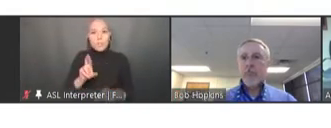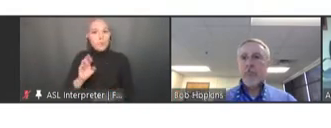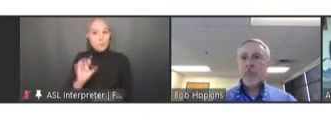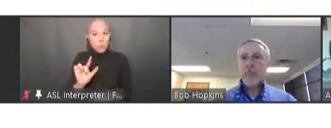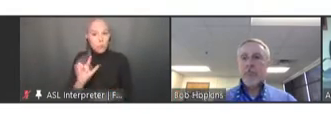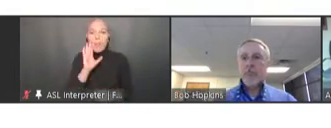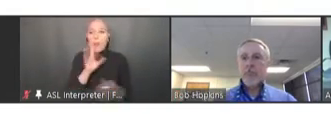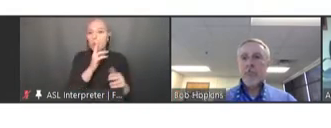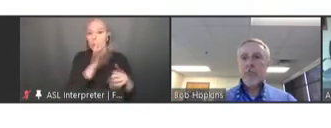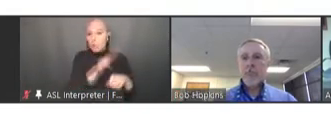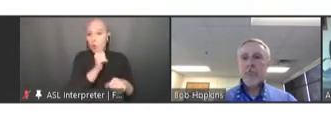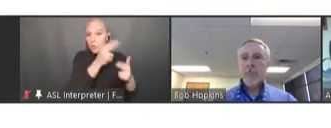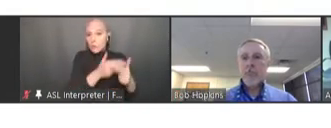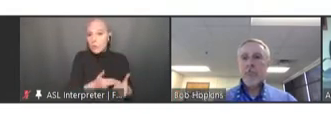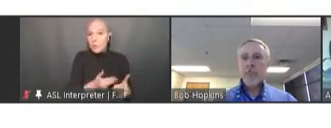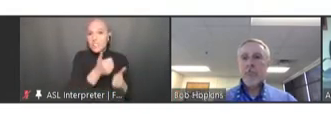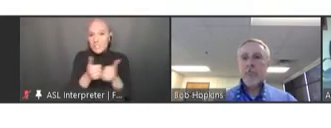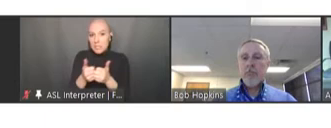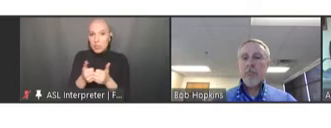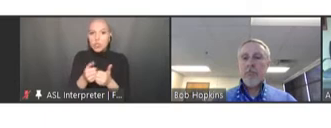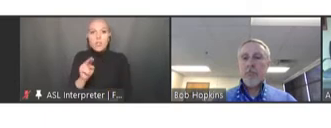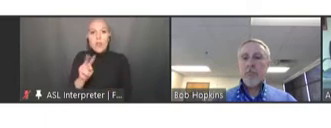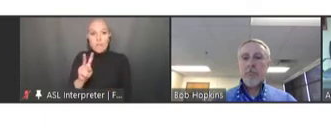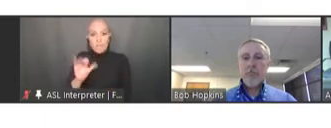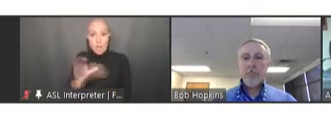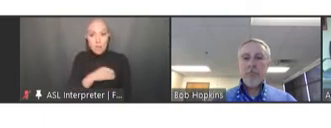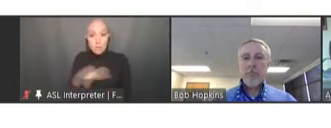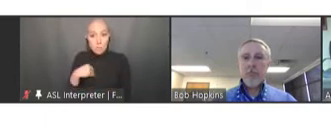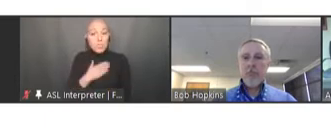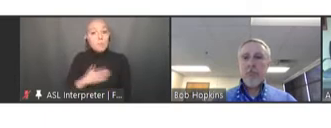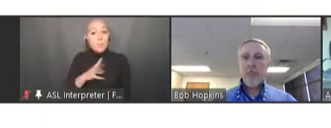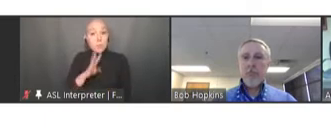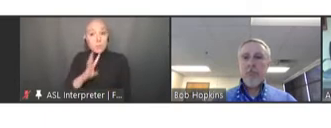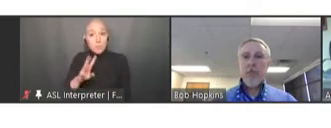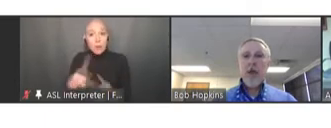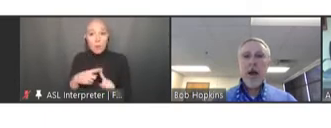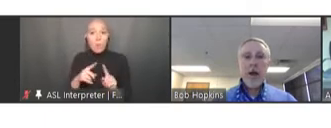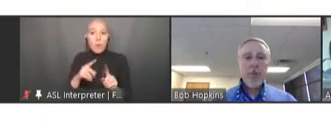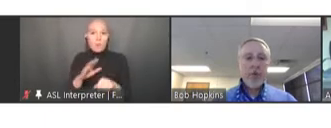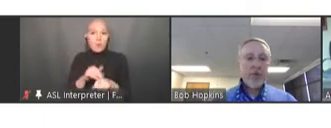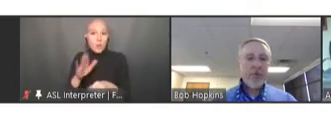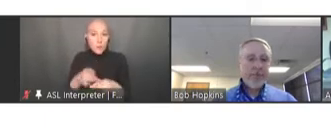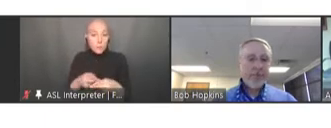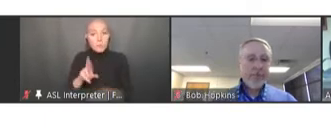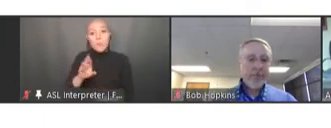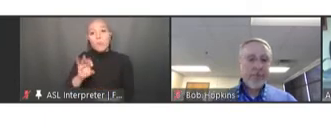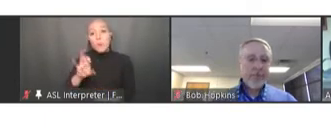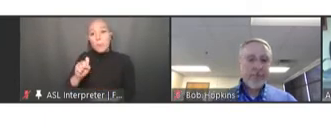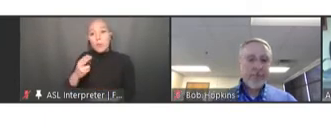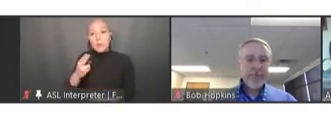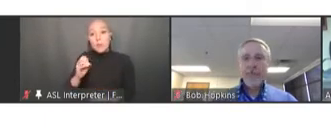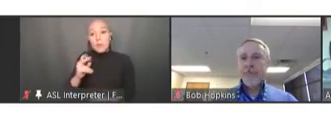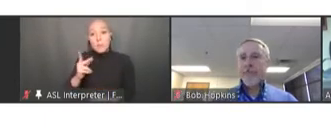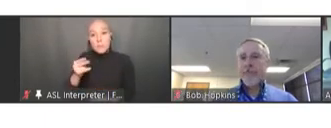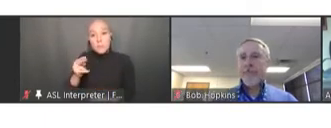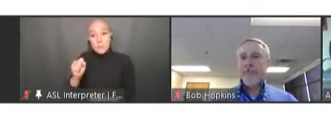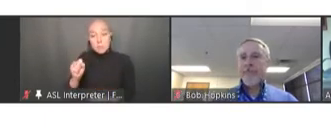NVAC members. Please verbally respond when I call your name. Robert Hopkins? Robert Hopkins: I'm present. Ann Aikin: Hello. Melody Anne Butler?